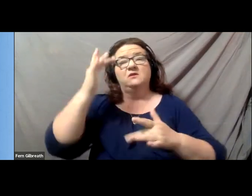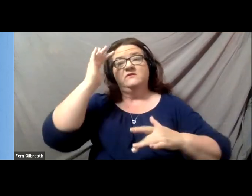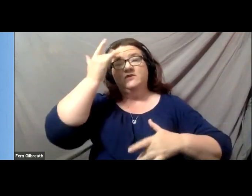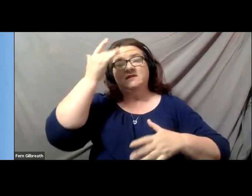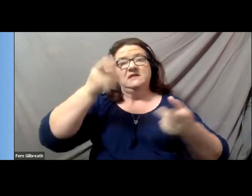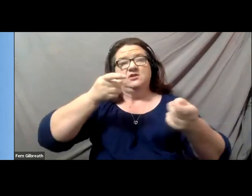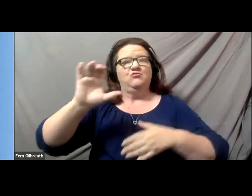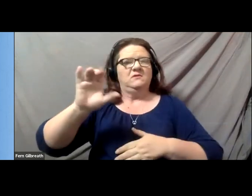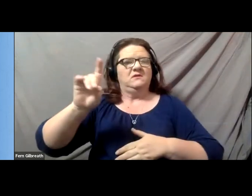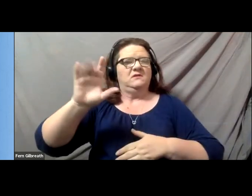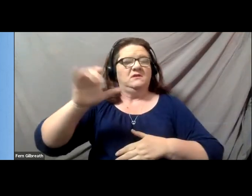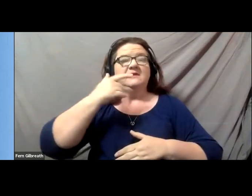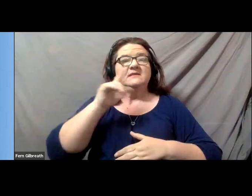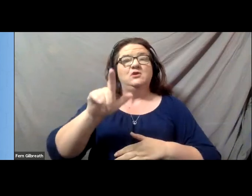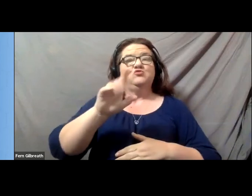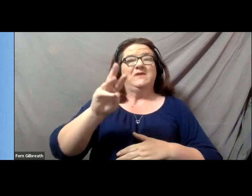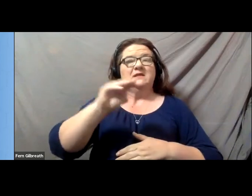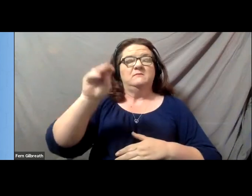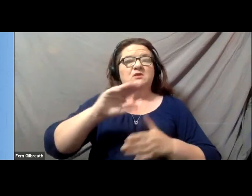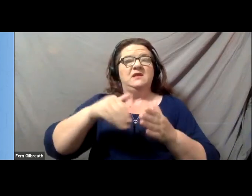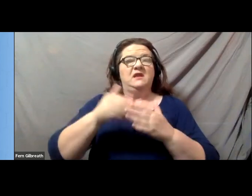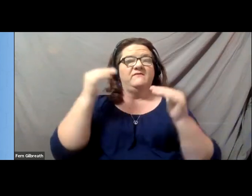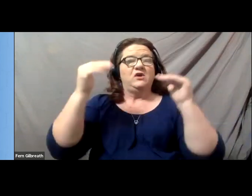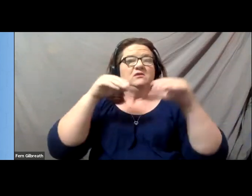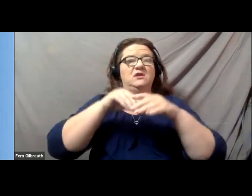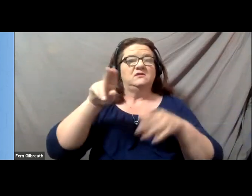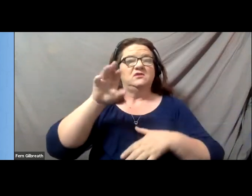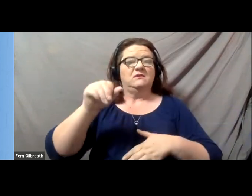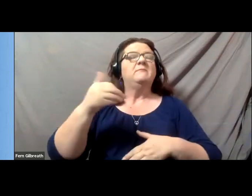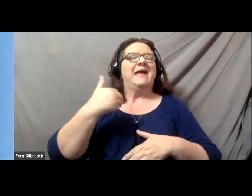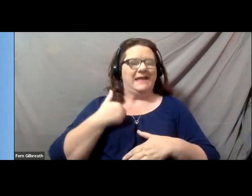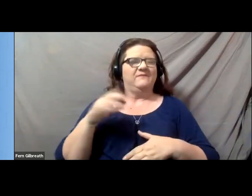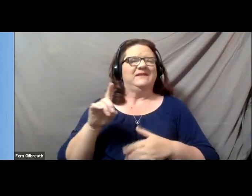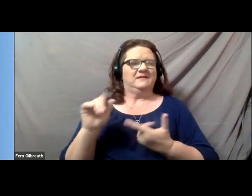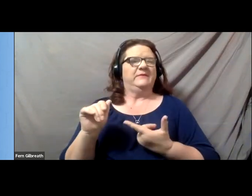26% of adults living in the United States have some type of disability.